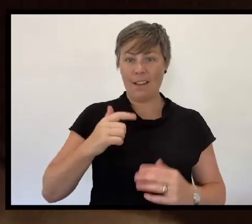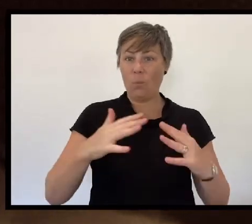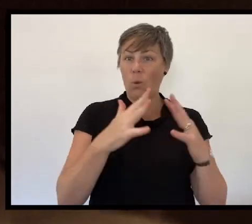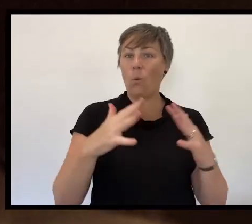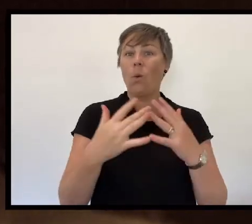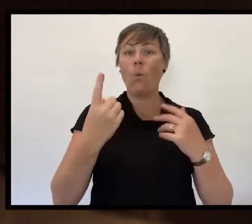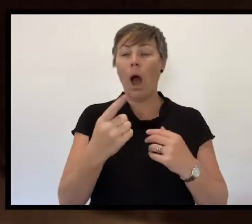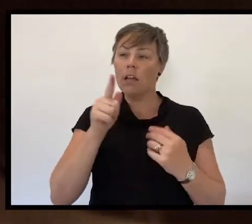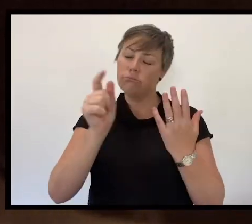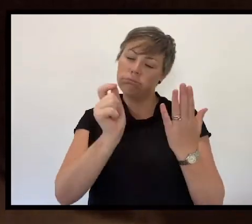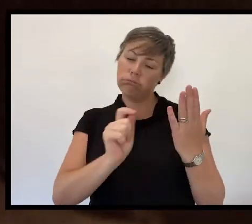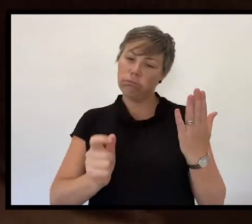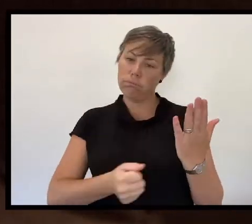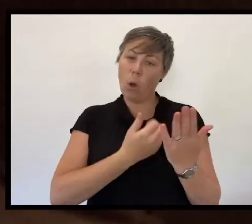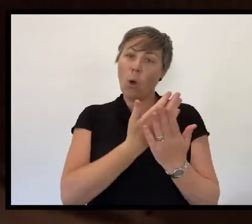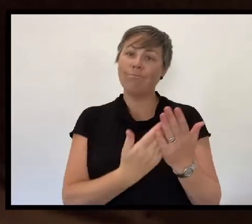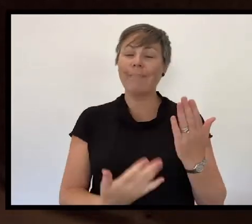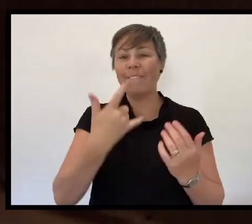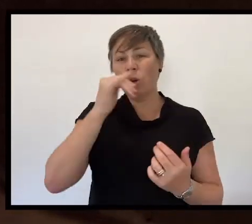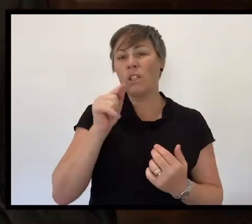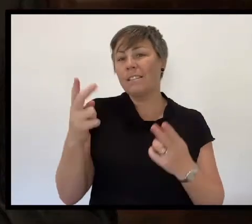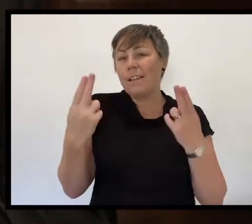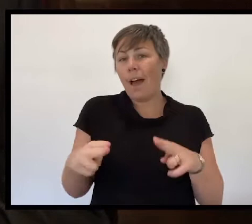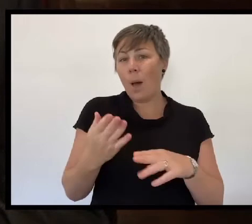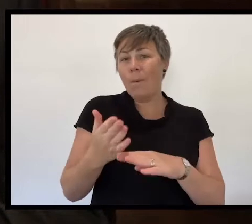He did not live to see the war’s conclusion.